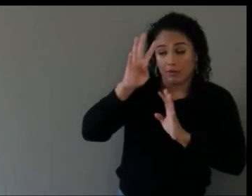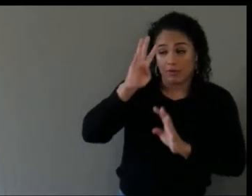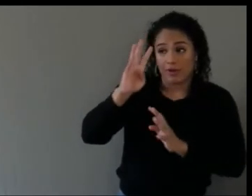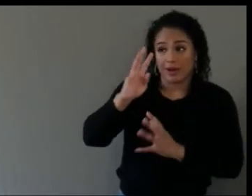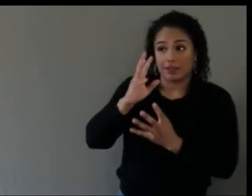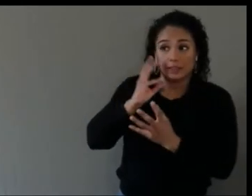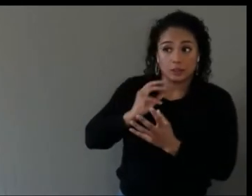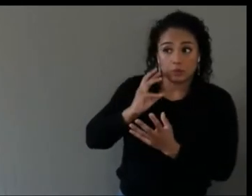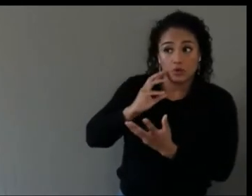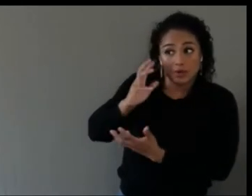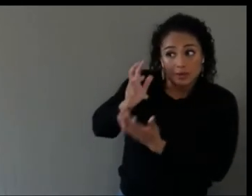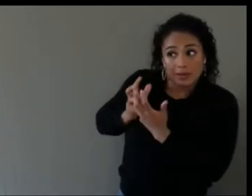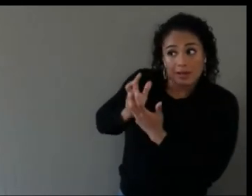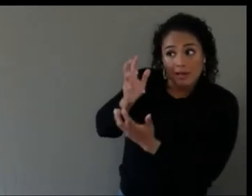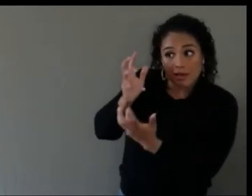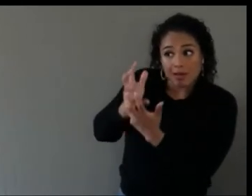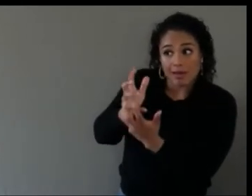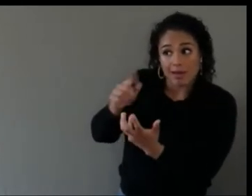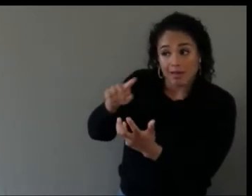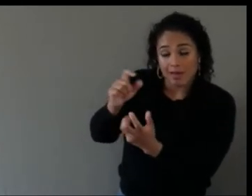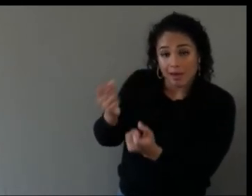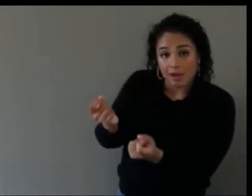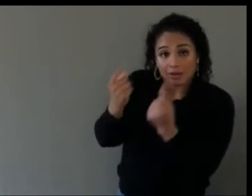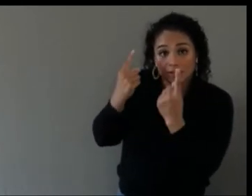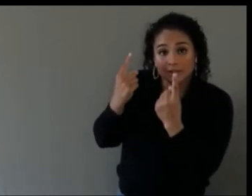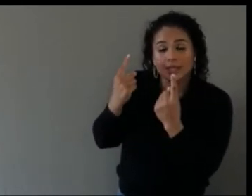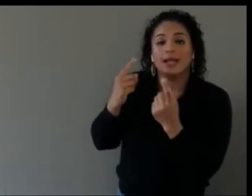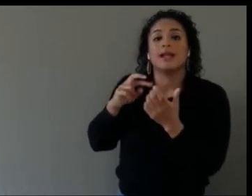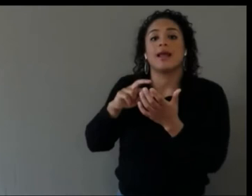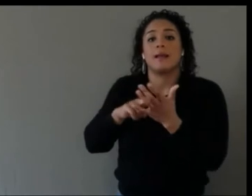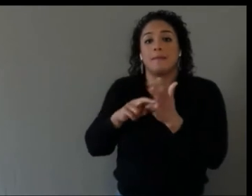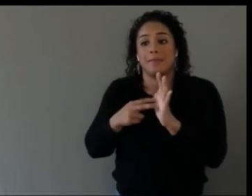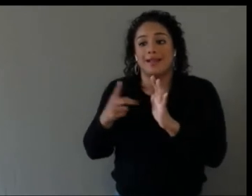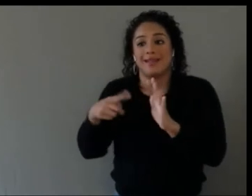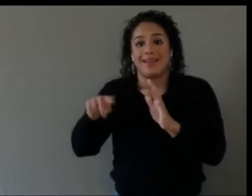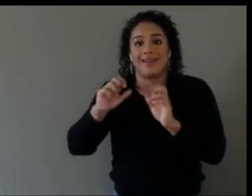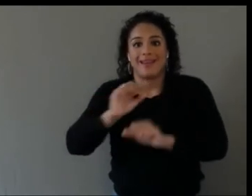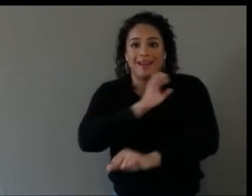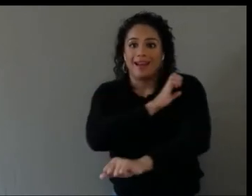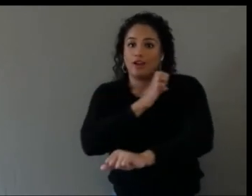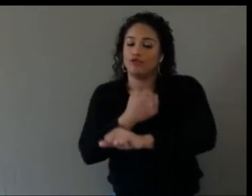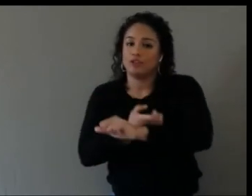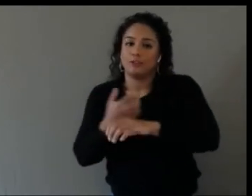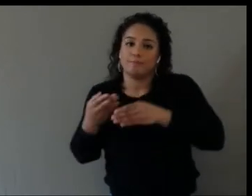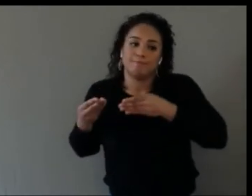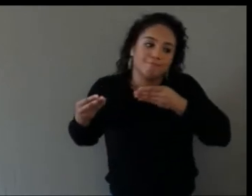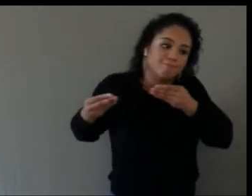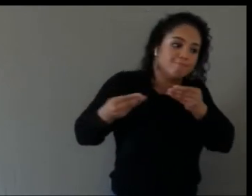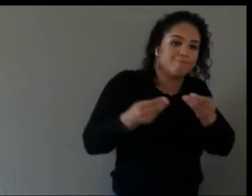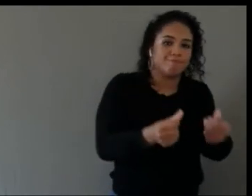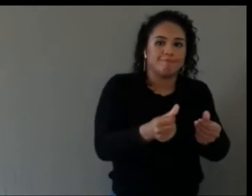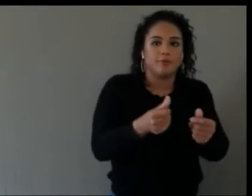they can then safely turn up with all of their energy and impact for the session itself.